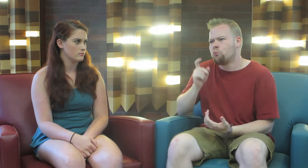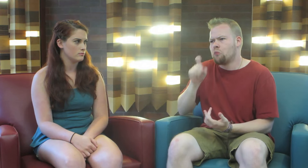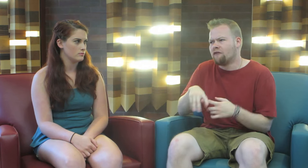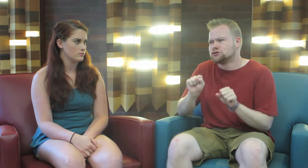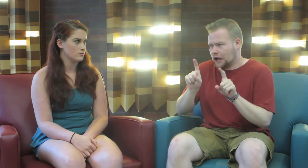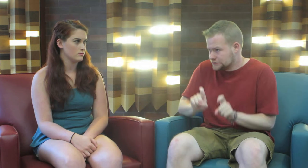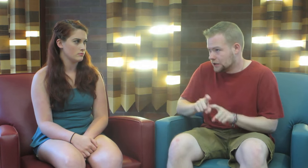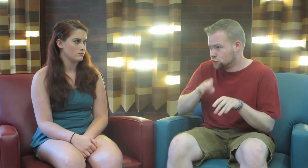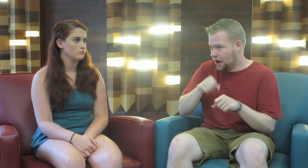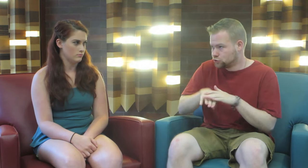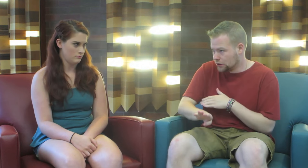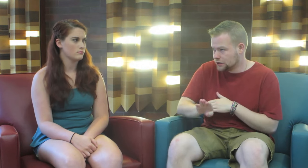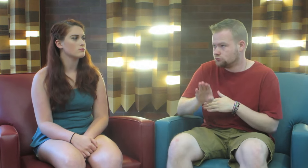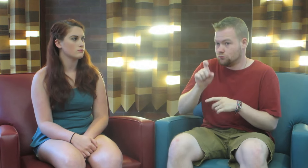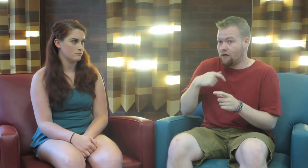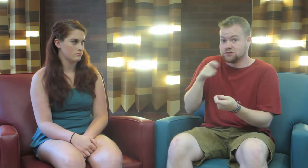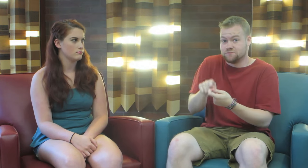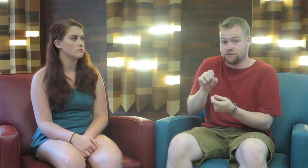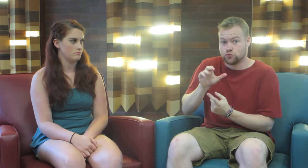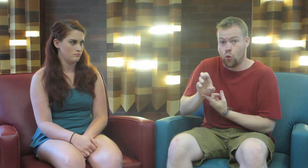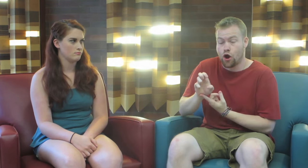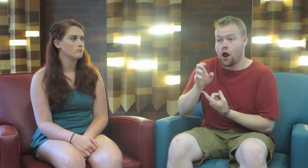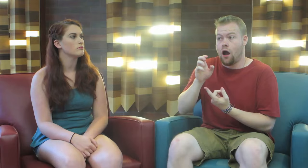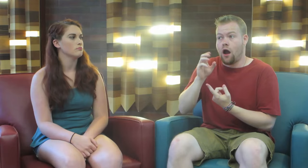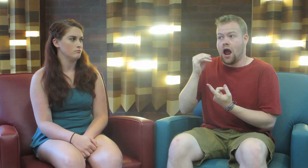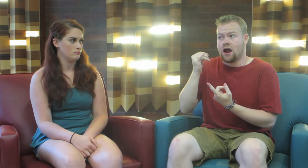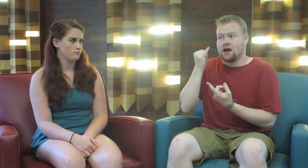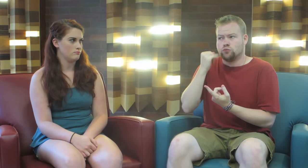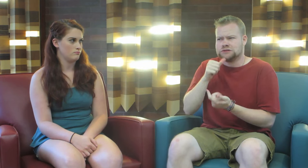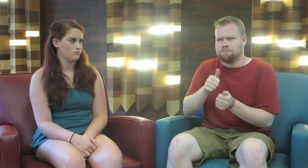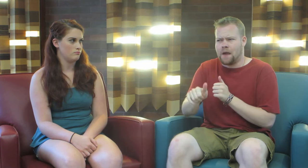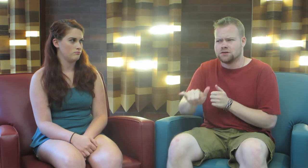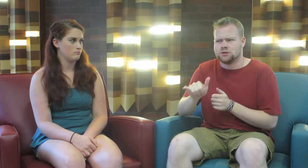We have to take a test to be able to get in, we have to have a specific score, and if we didn’t pass that,